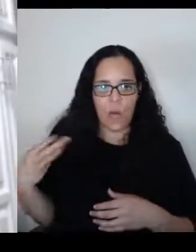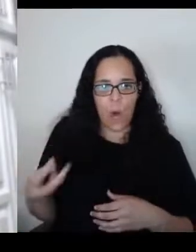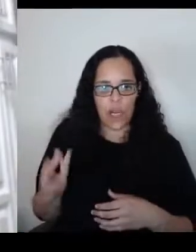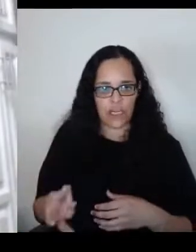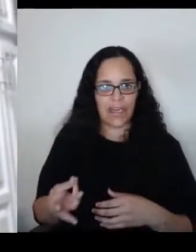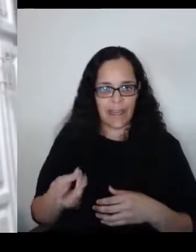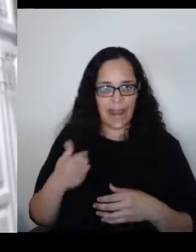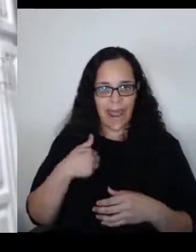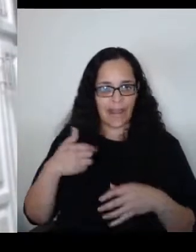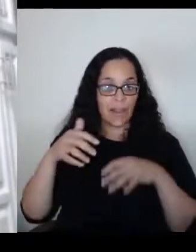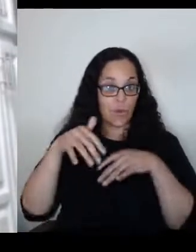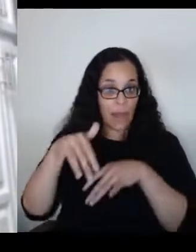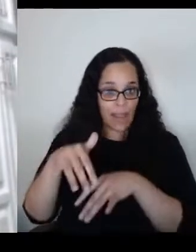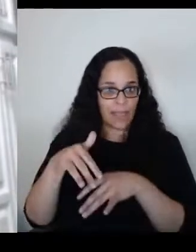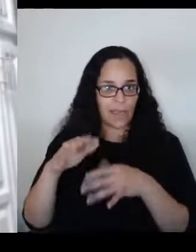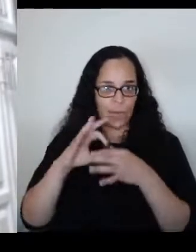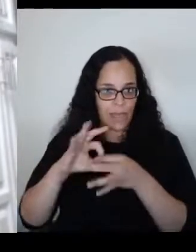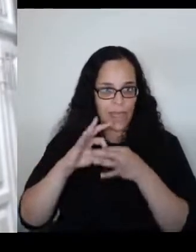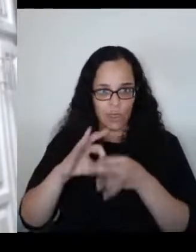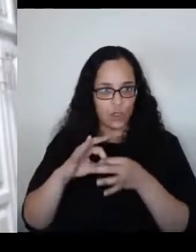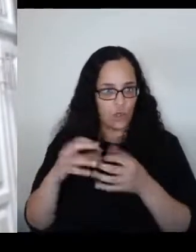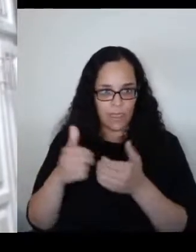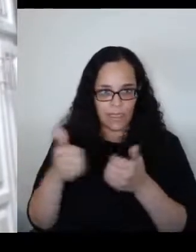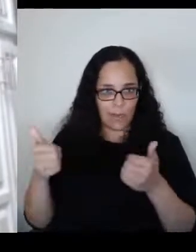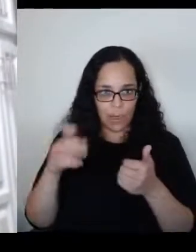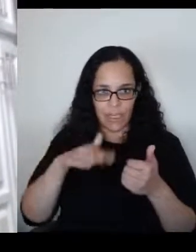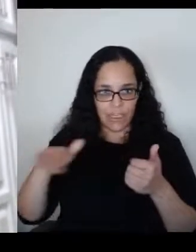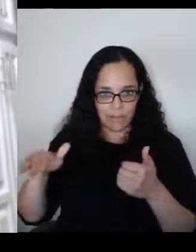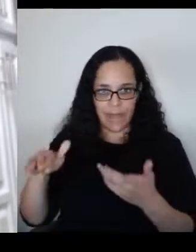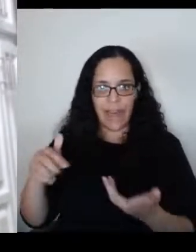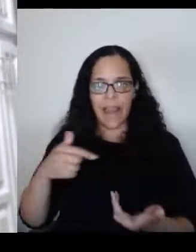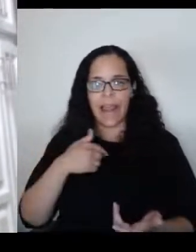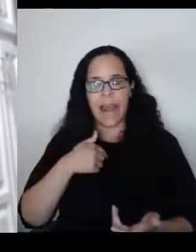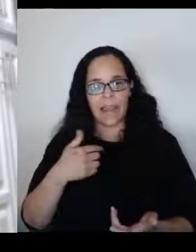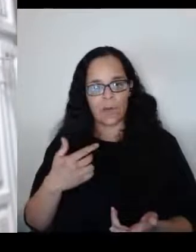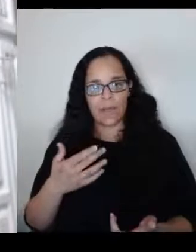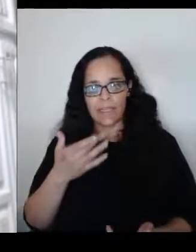and I was fortunate enough to be asked to speak